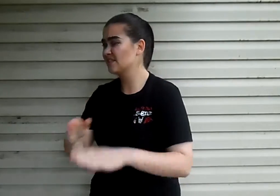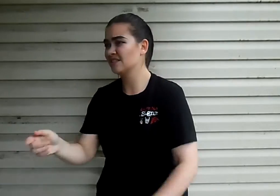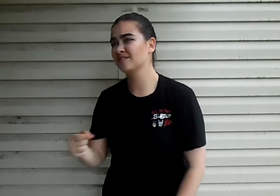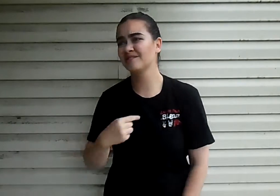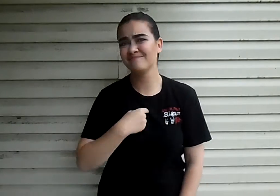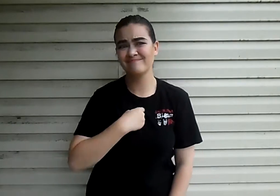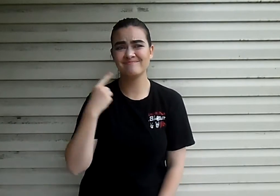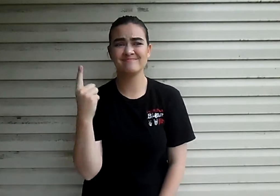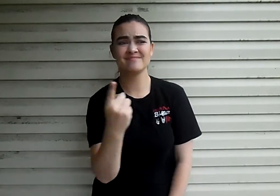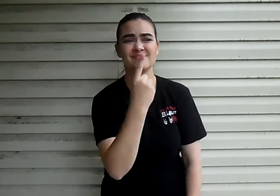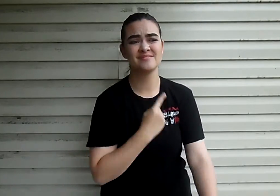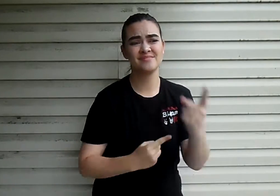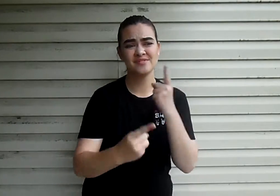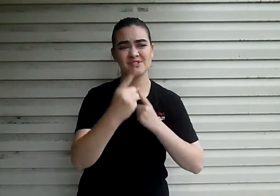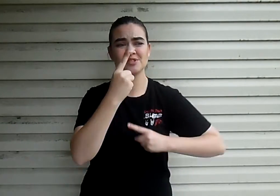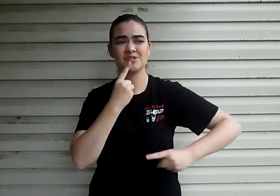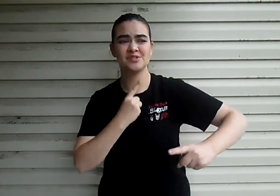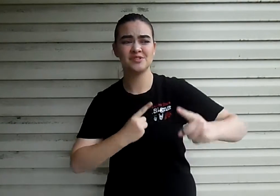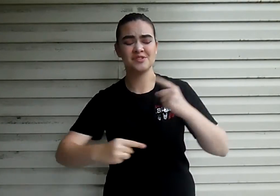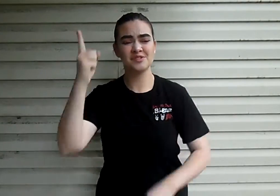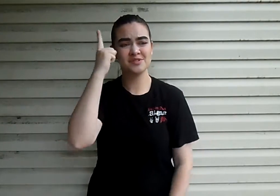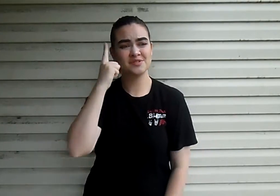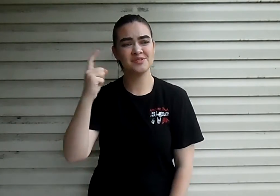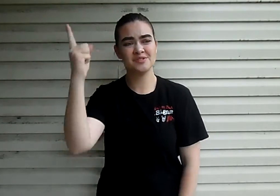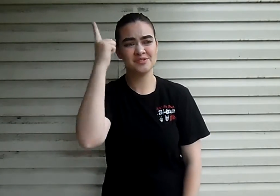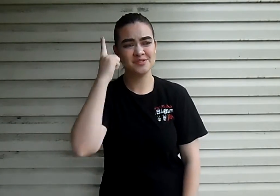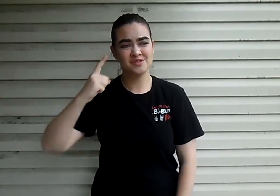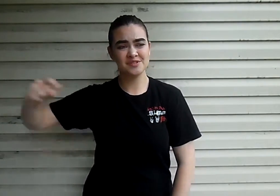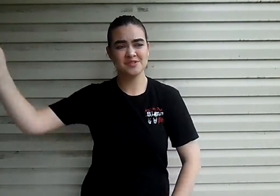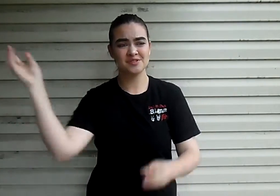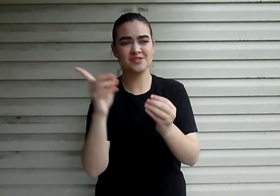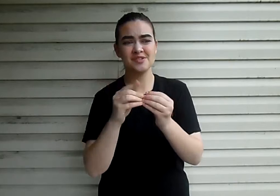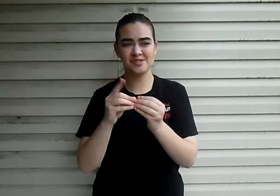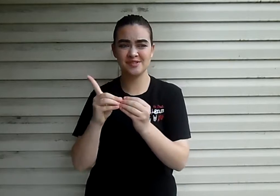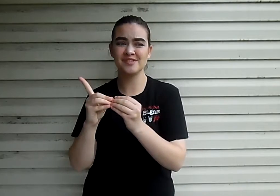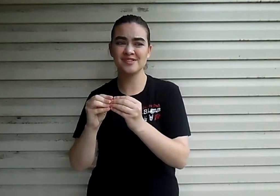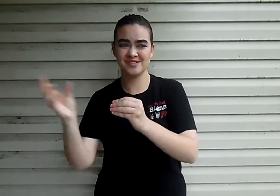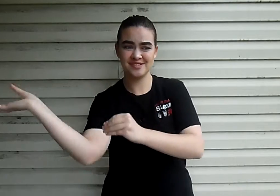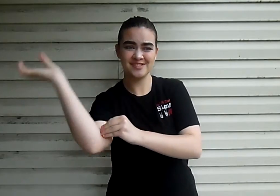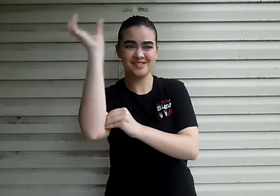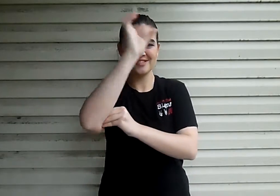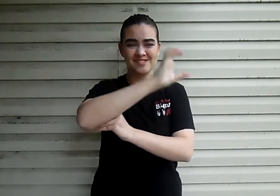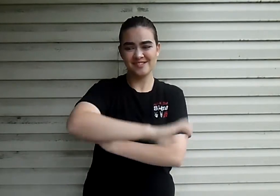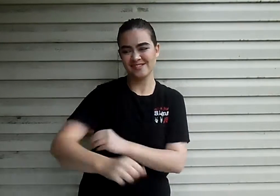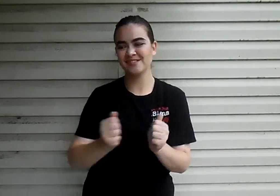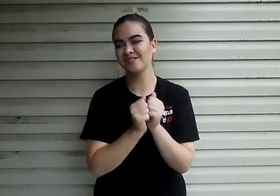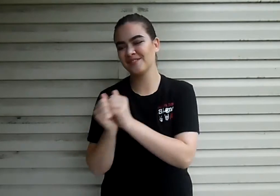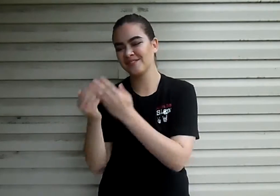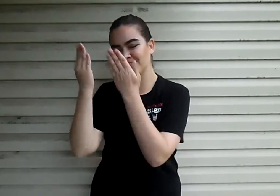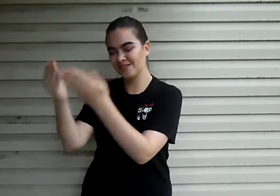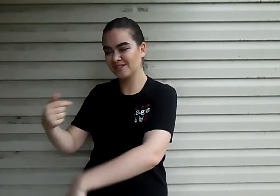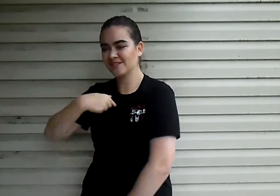When all I ever wanted was to dream another sunset with you